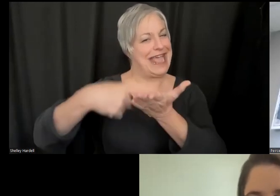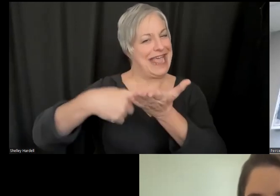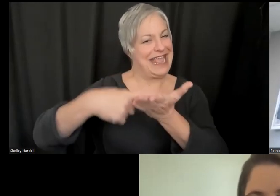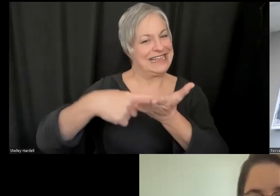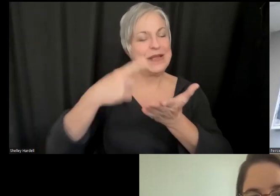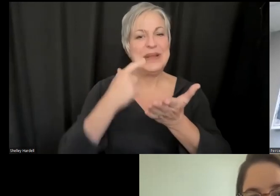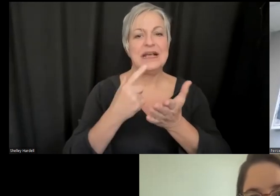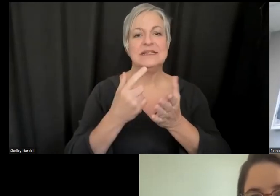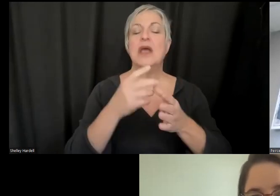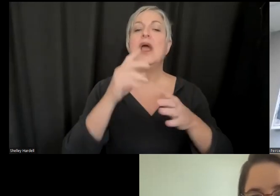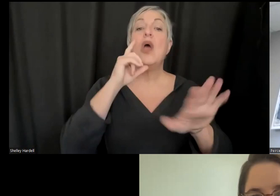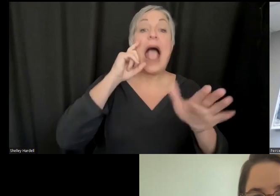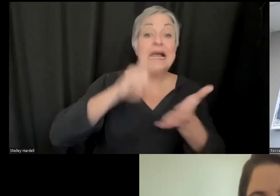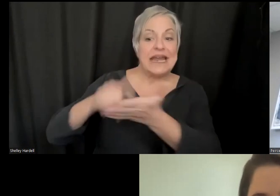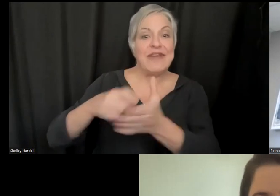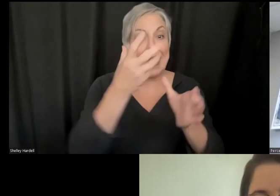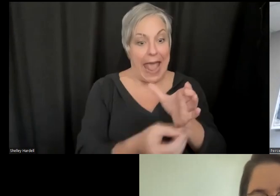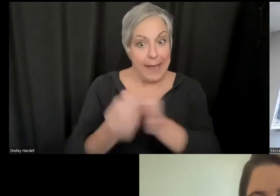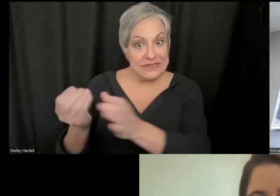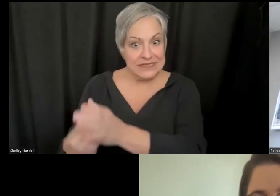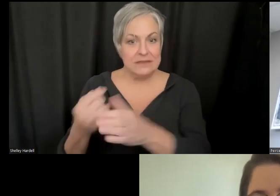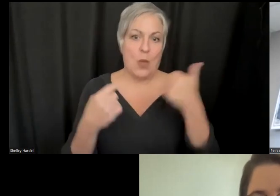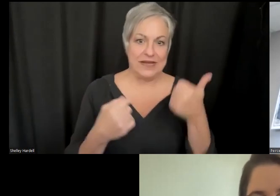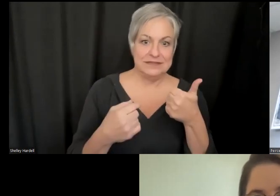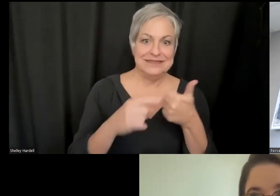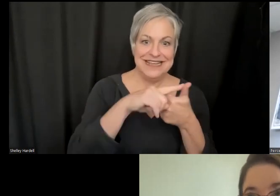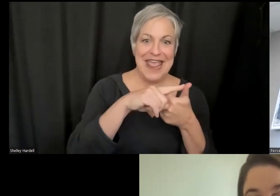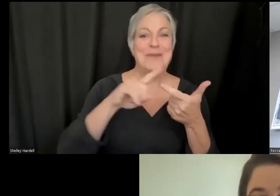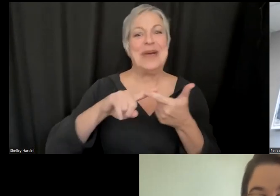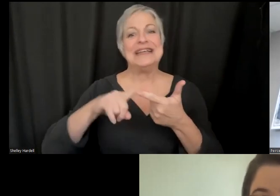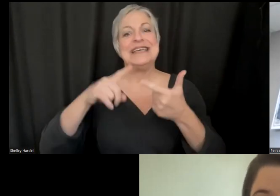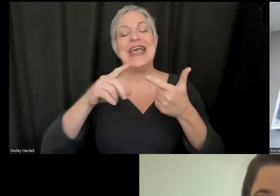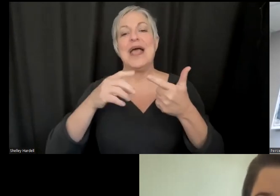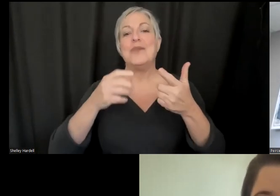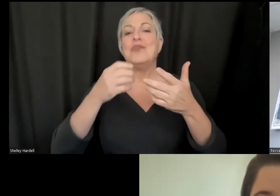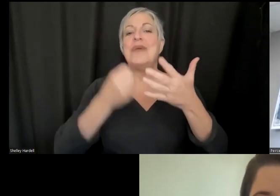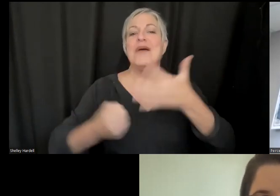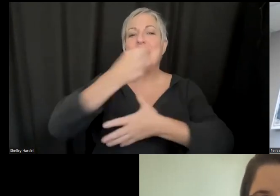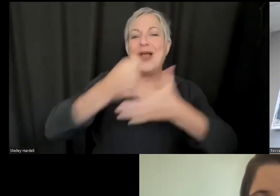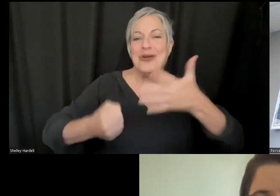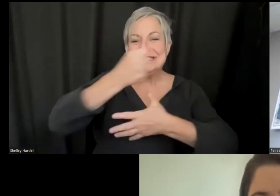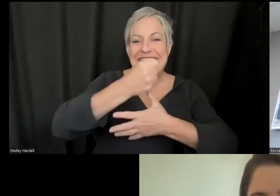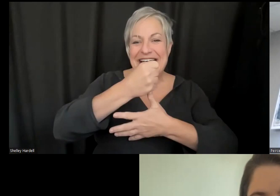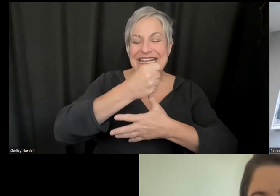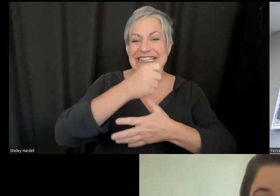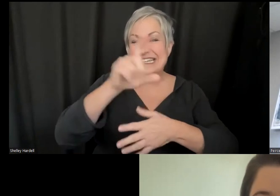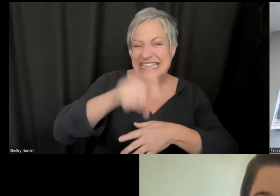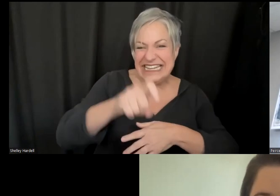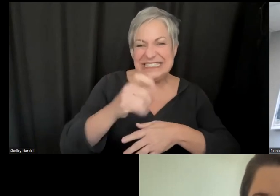alignment around all these preferences and needs, and working with the right groups to implement it and see where it